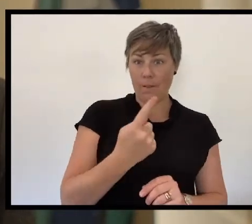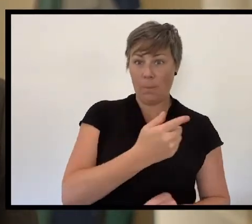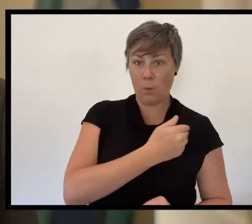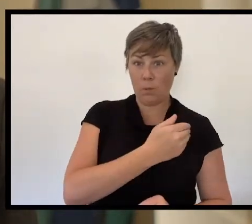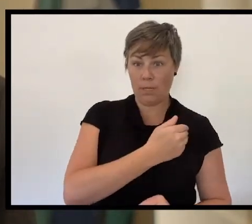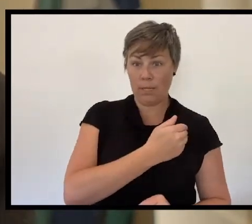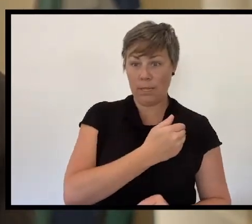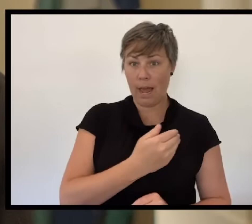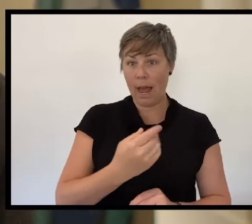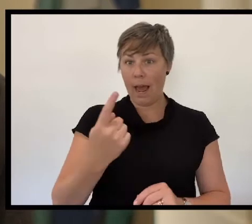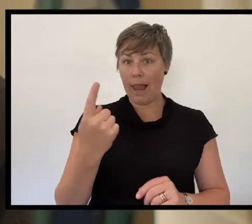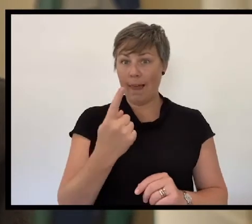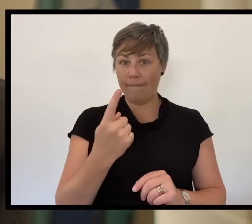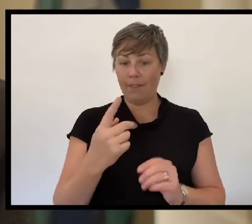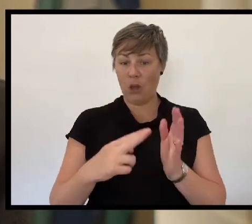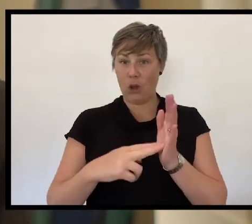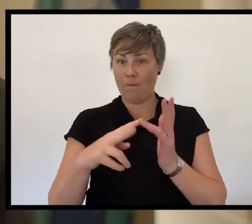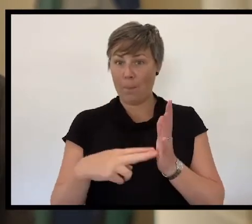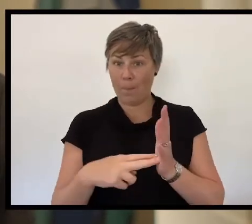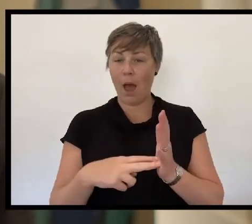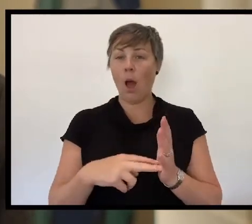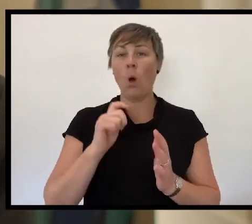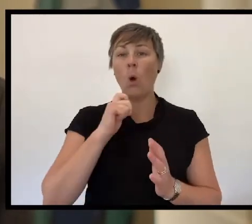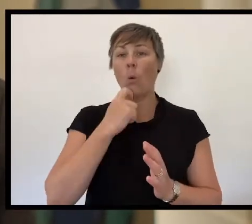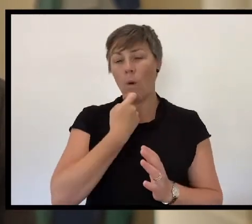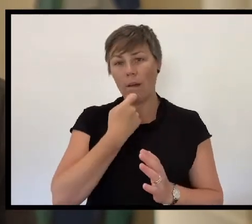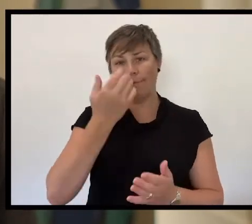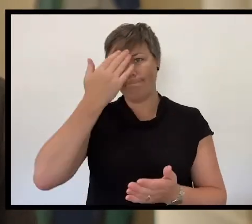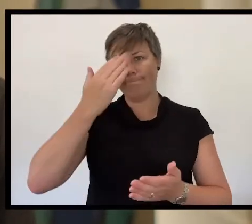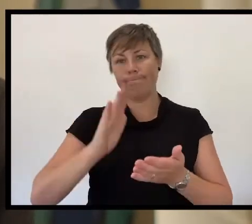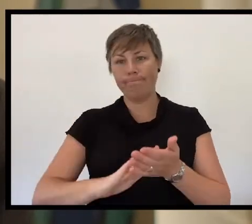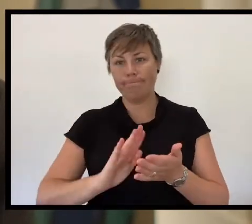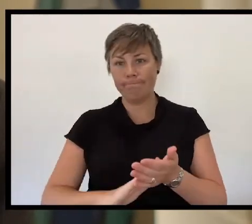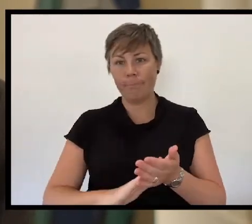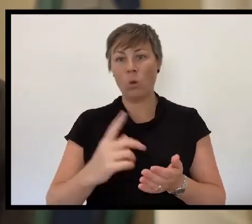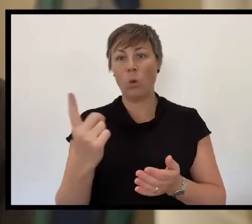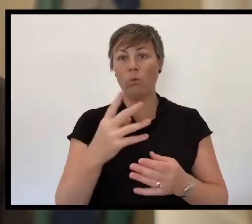we mark our remembrance for all those Australians who served in that war – and since,